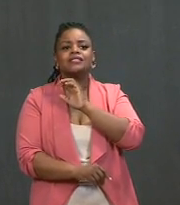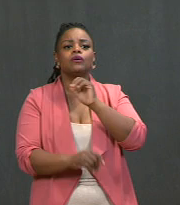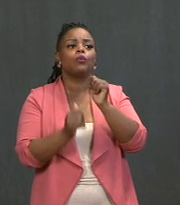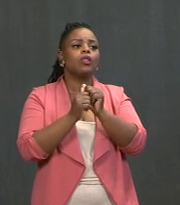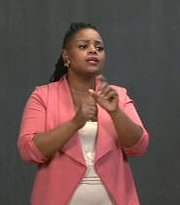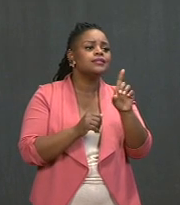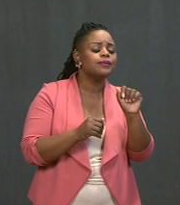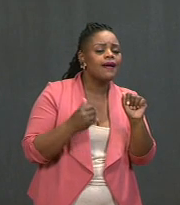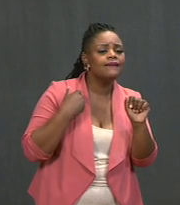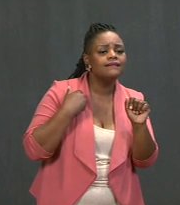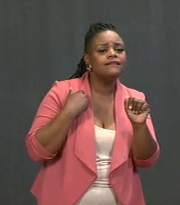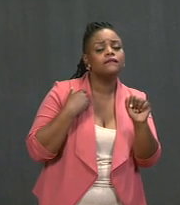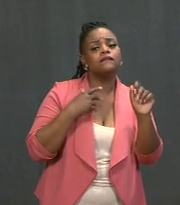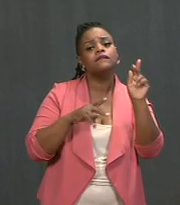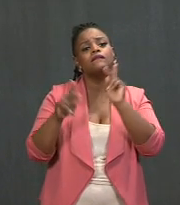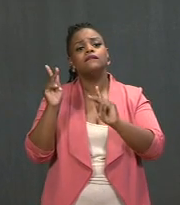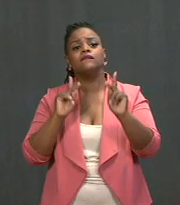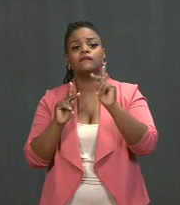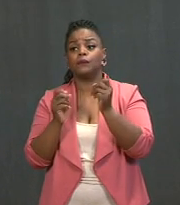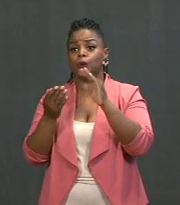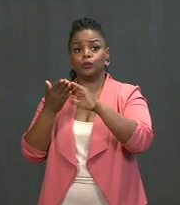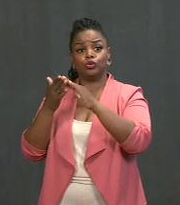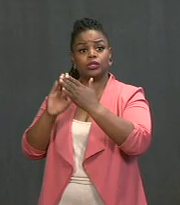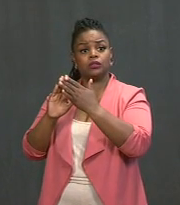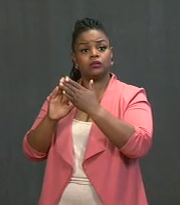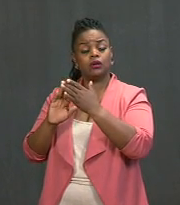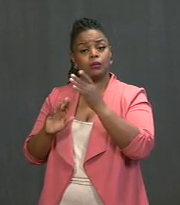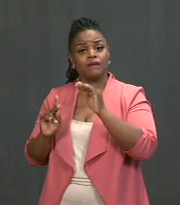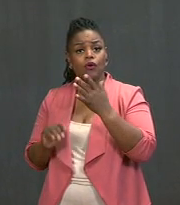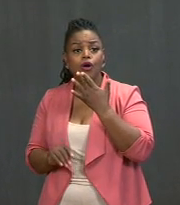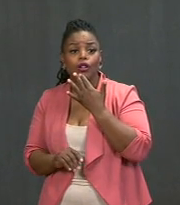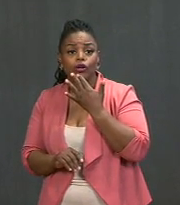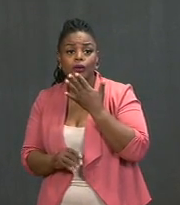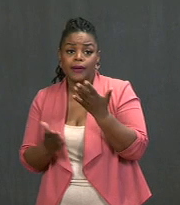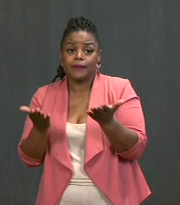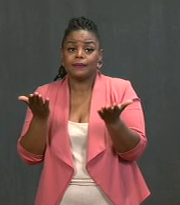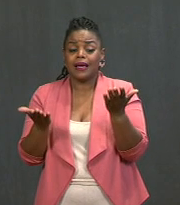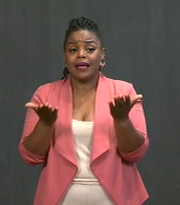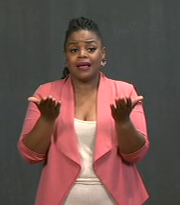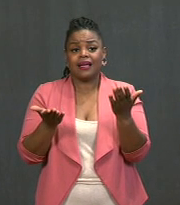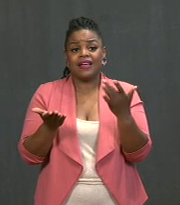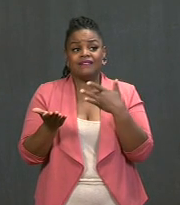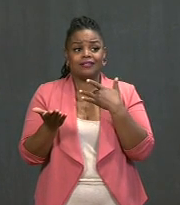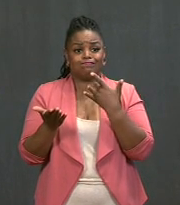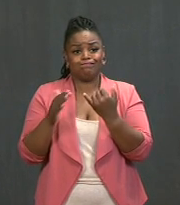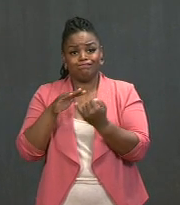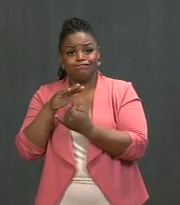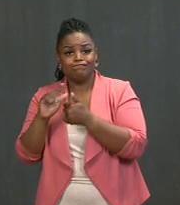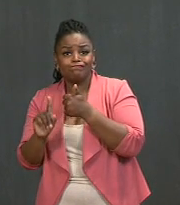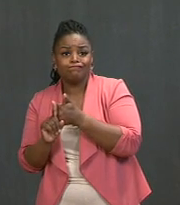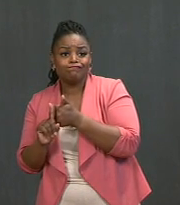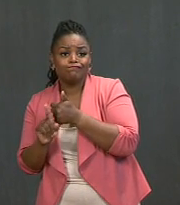and people in many communities of color who may be isolated and lack access to transportation.